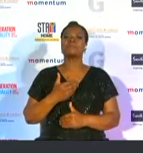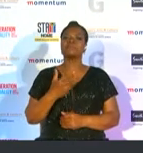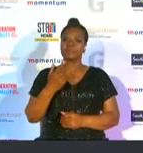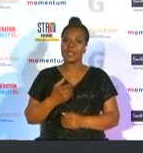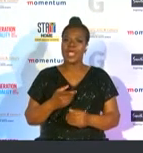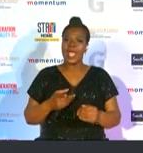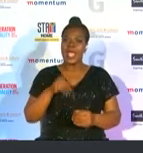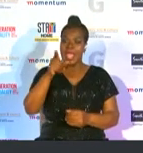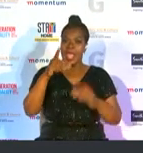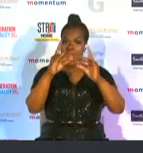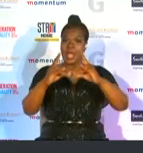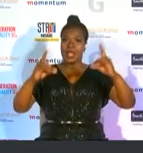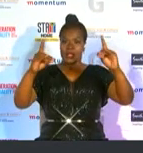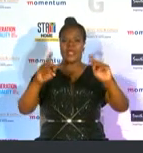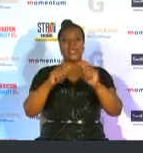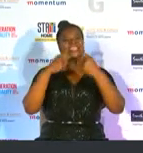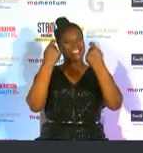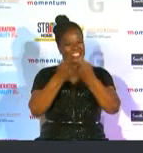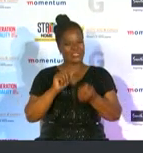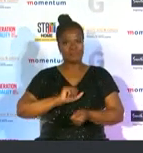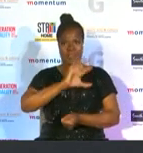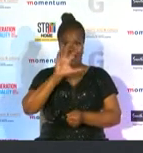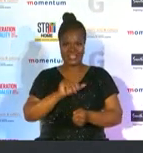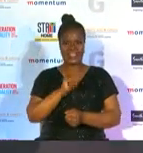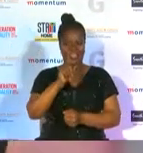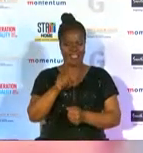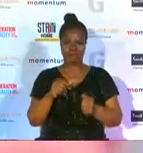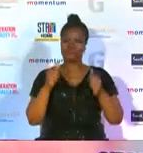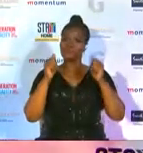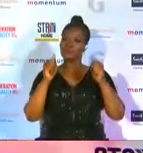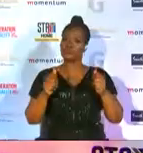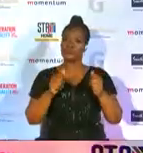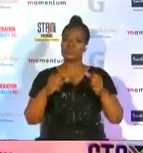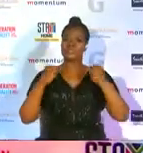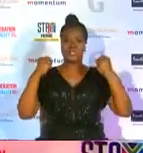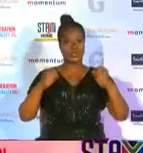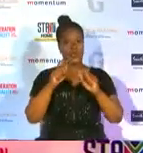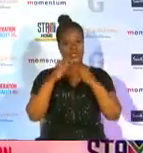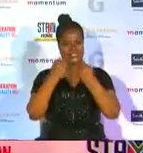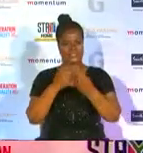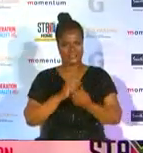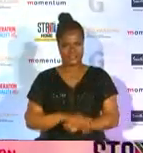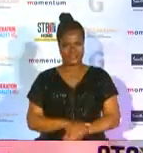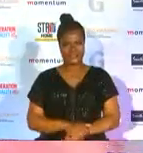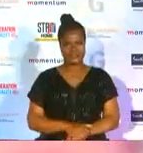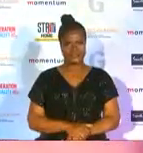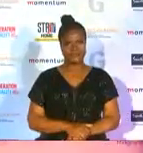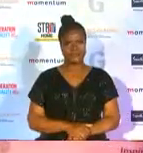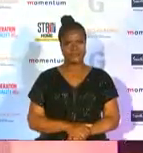and make team sa a force to be reckoned with